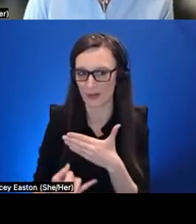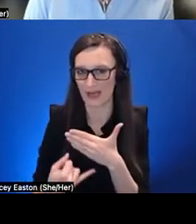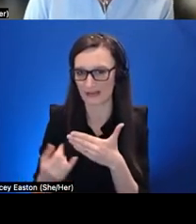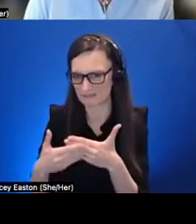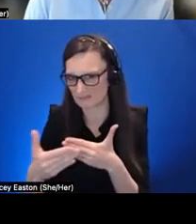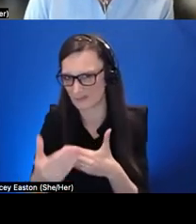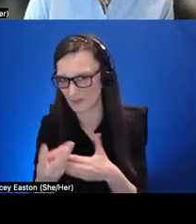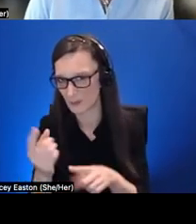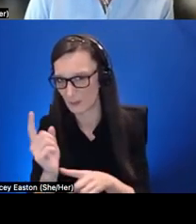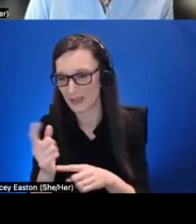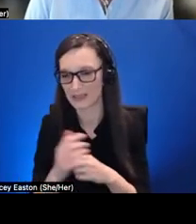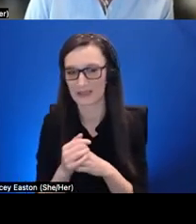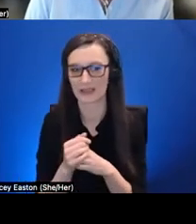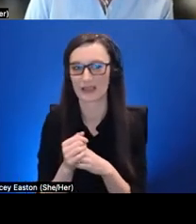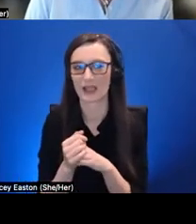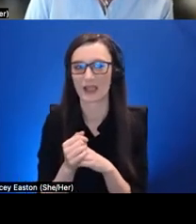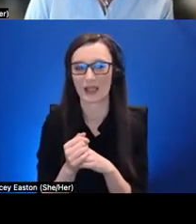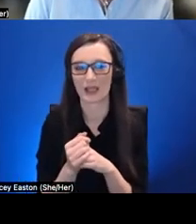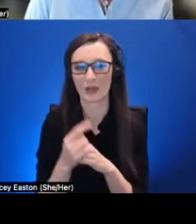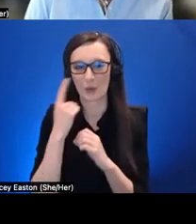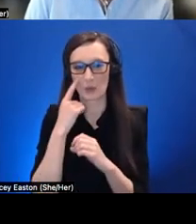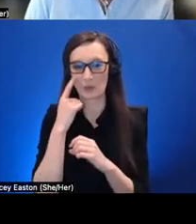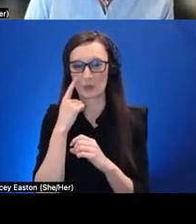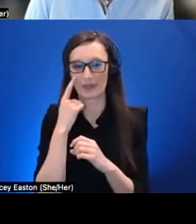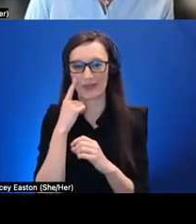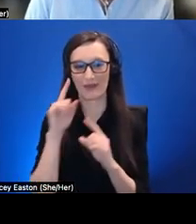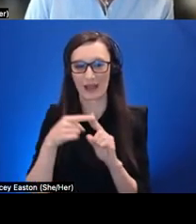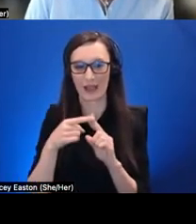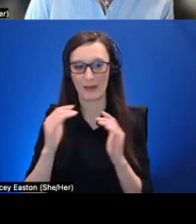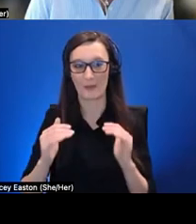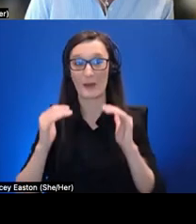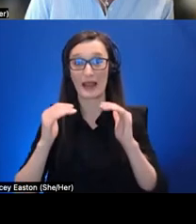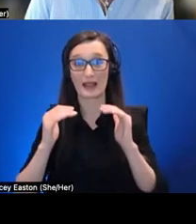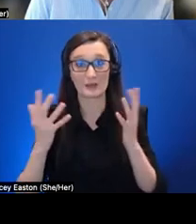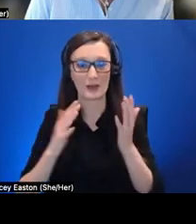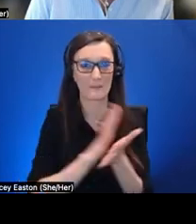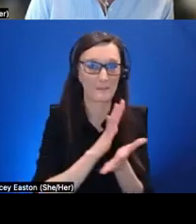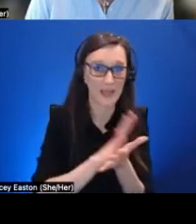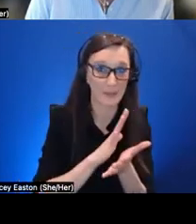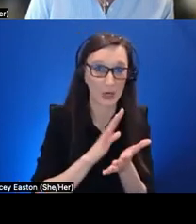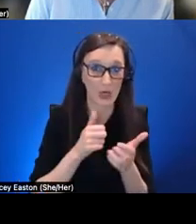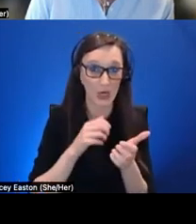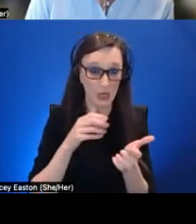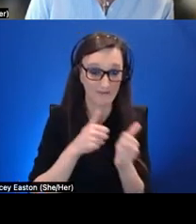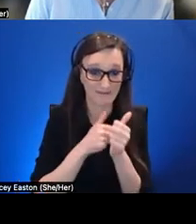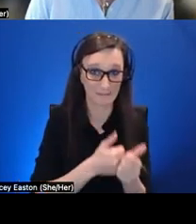we uh where you thought about enhancing paper and paper-based learning with uh mobile ar and maybe